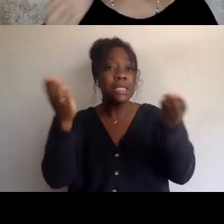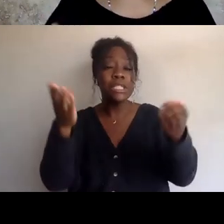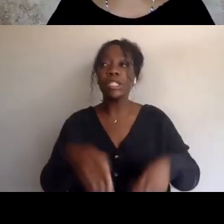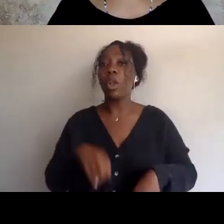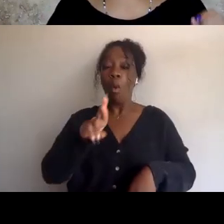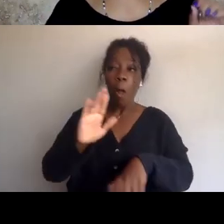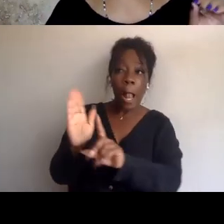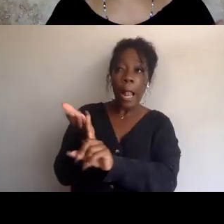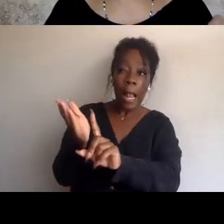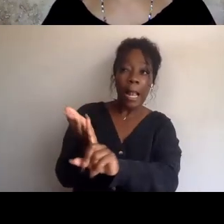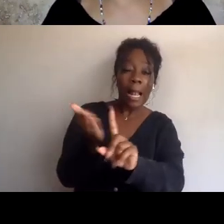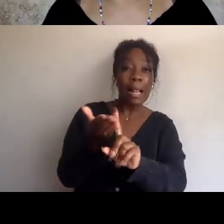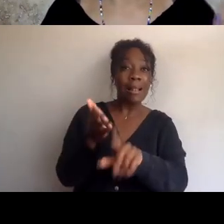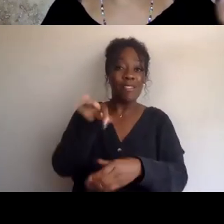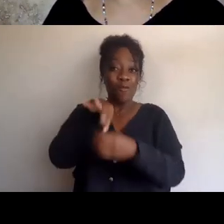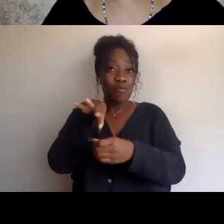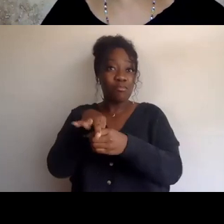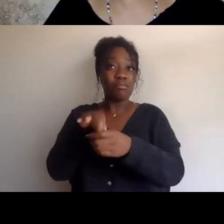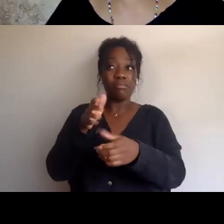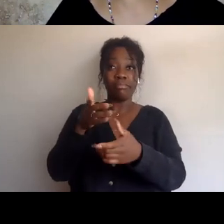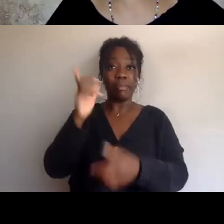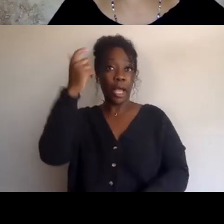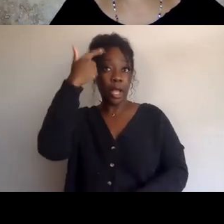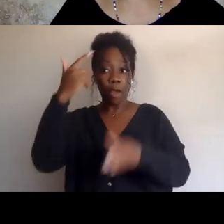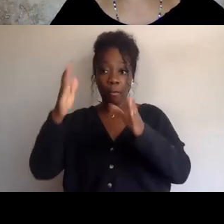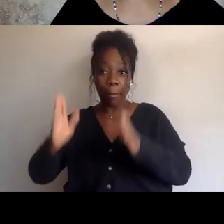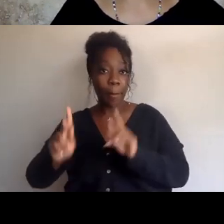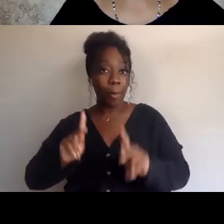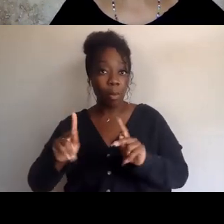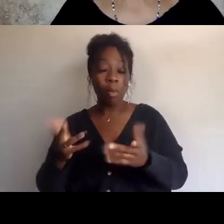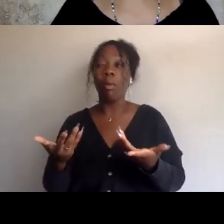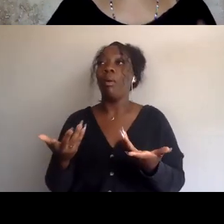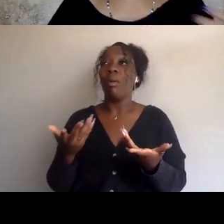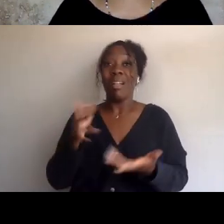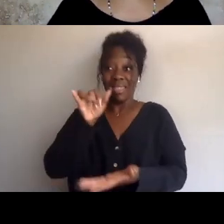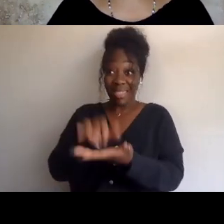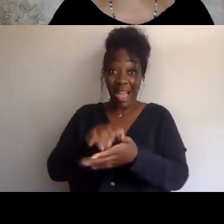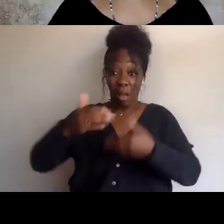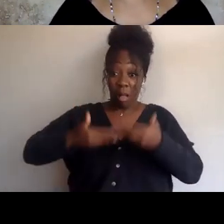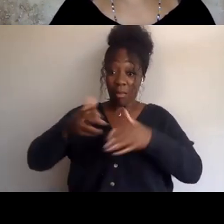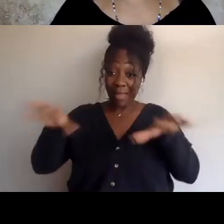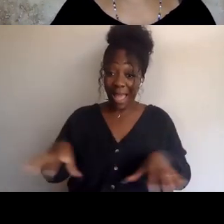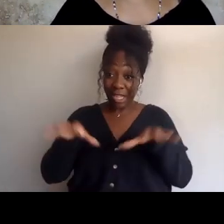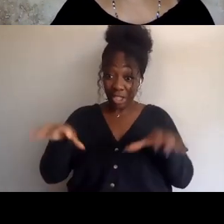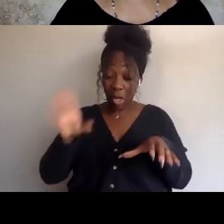that becomes an objective that influences that system. So one of the things that we're saying right now,